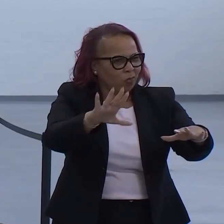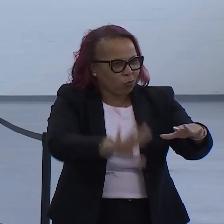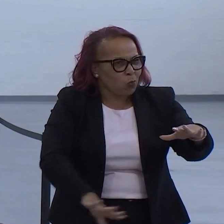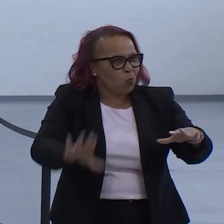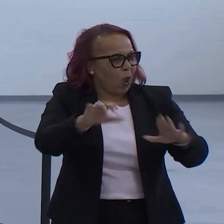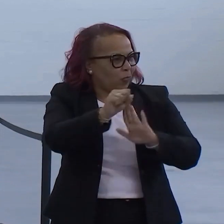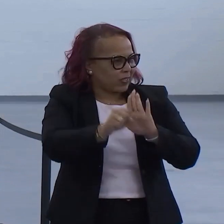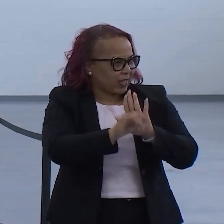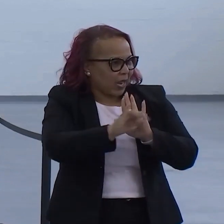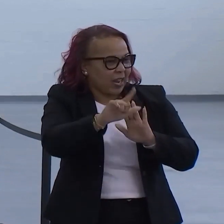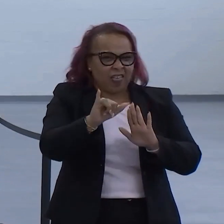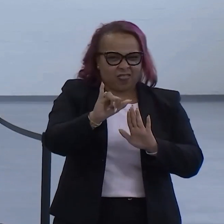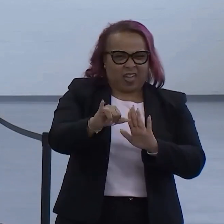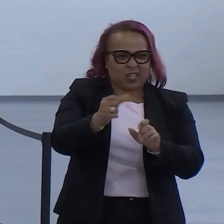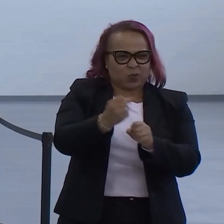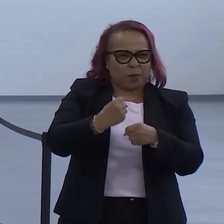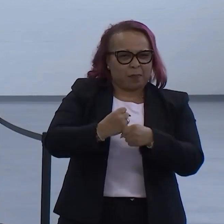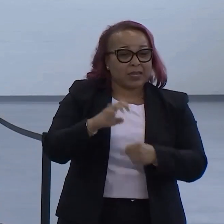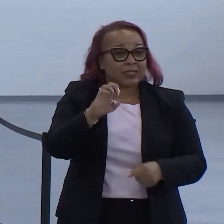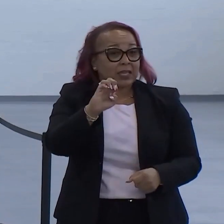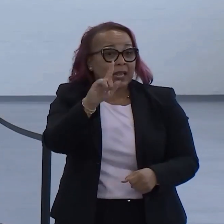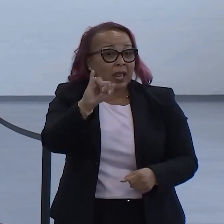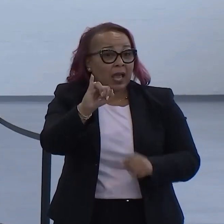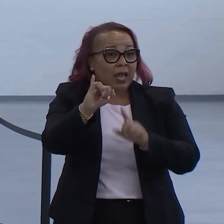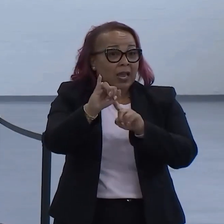And that is what makes the Eli’s family